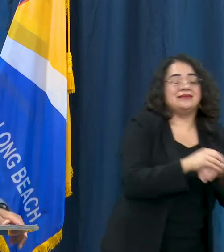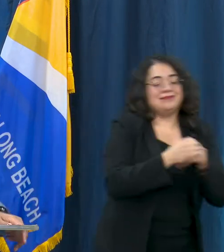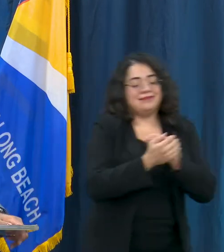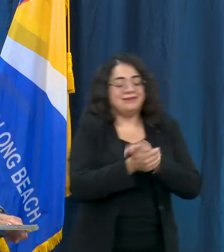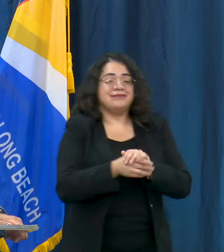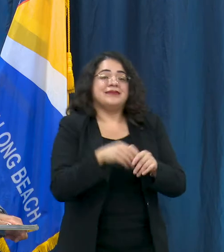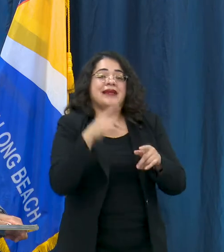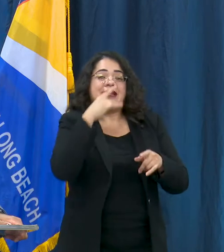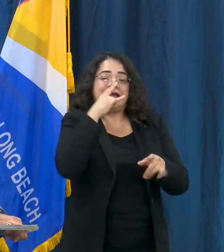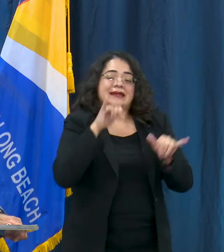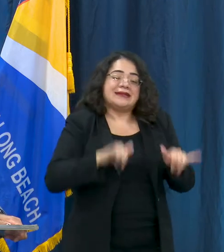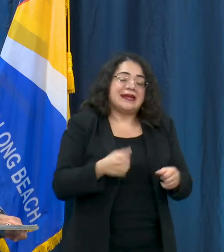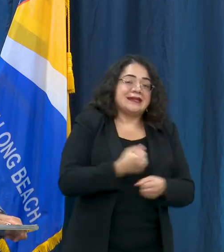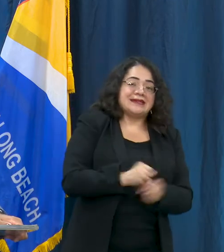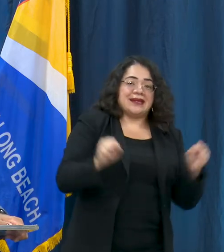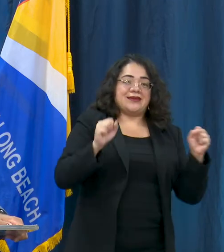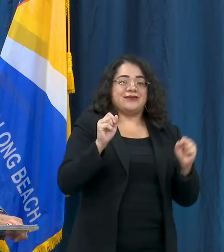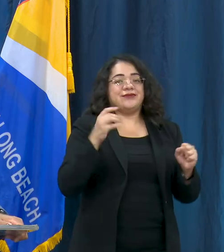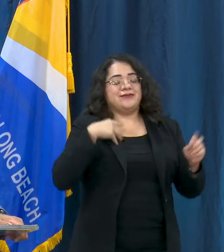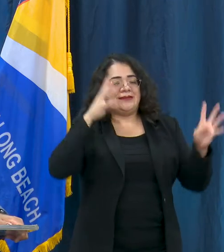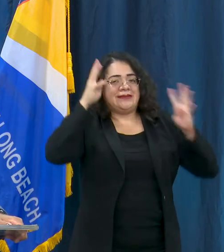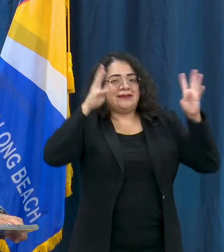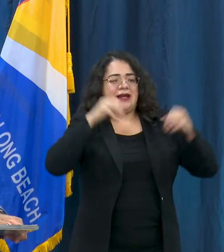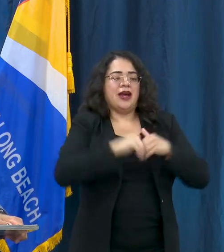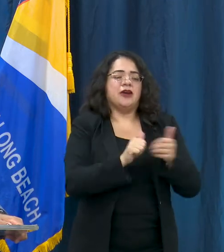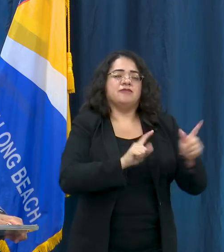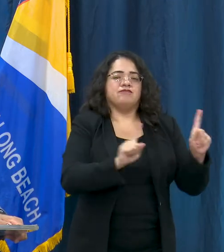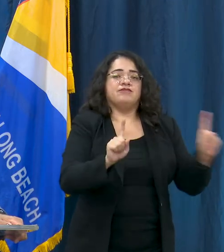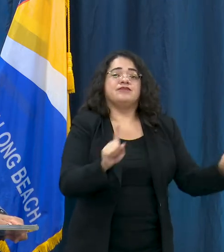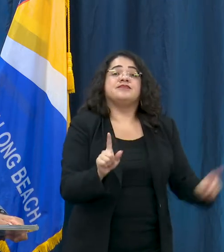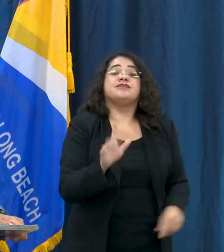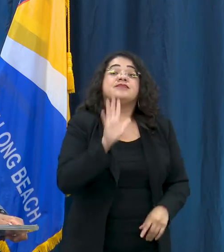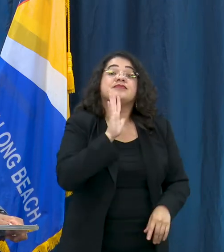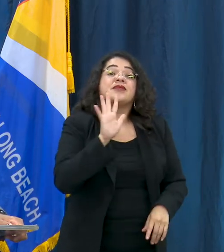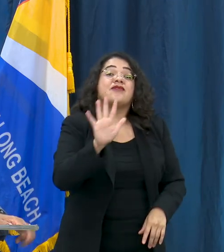safe. For 5 to 12 year-old's, we'll have programs at